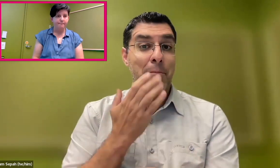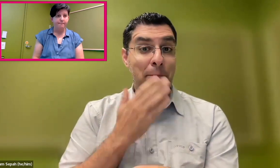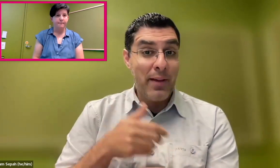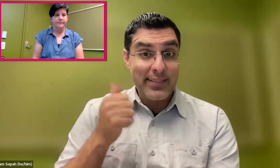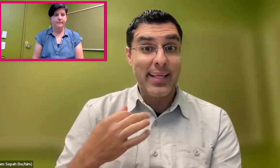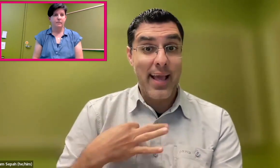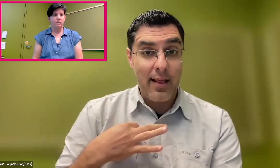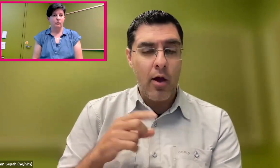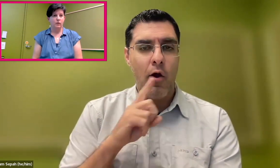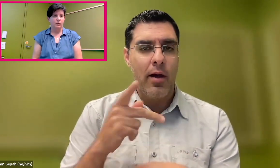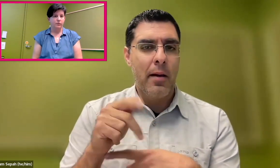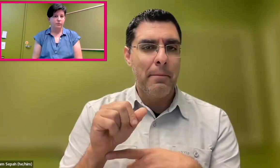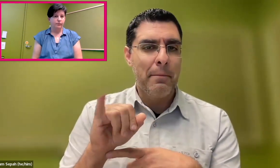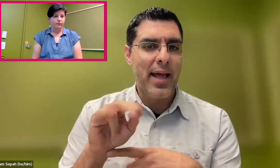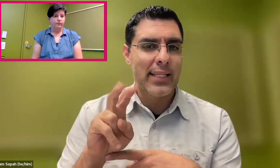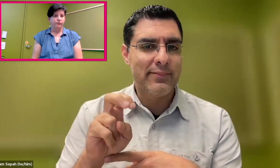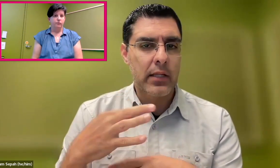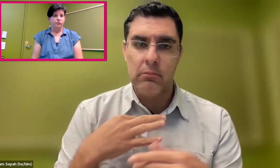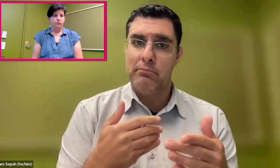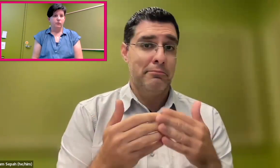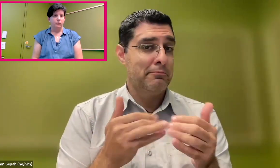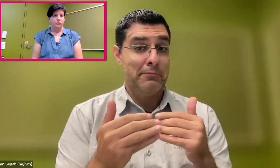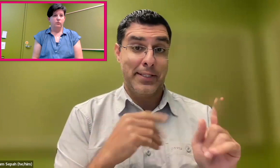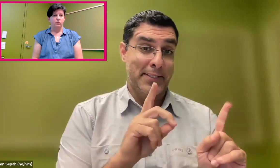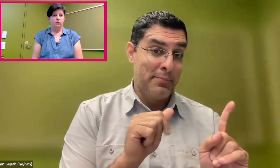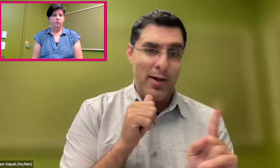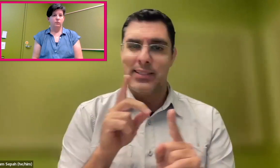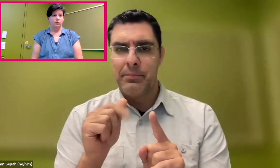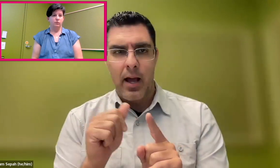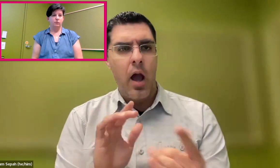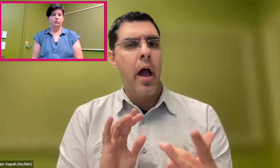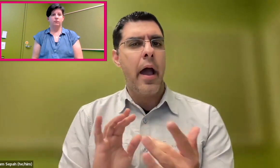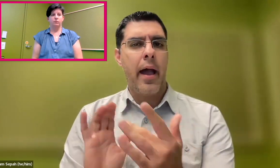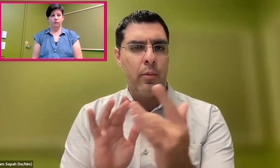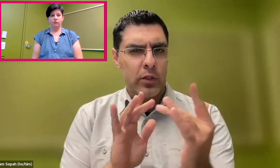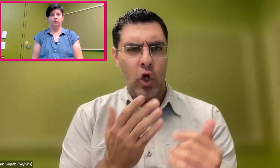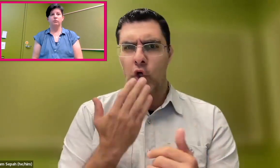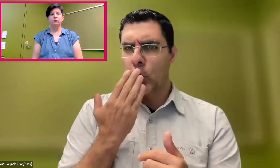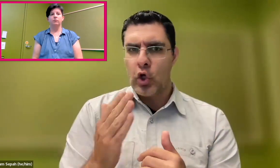I believe that the best candidates are passive candidates, whether they're disabled or not,